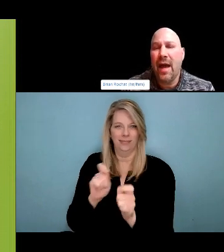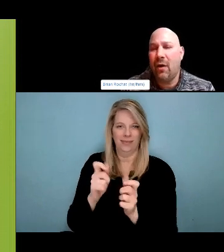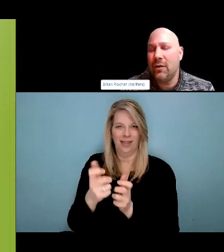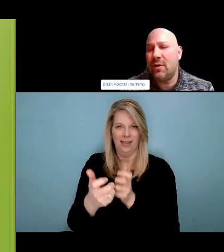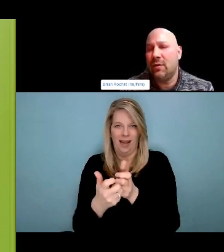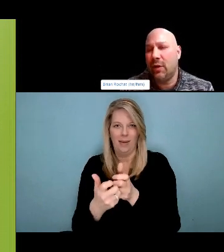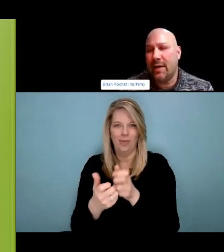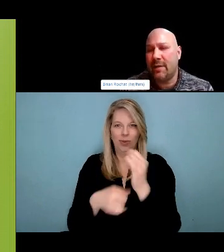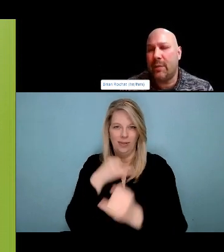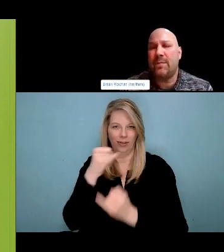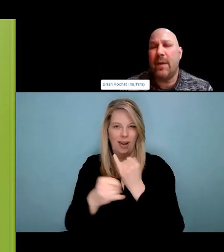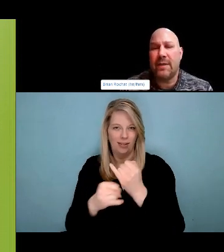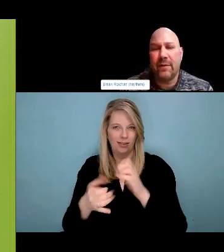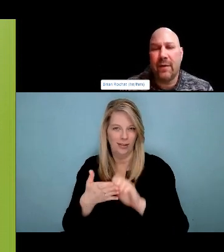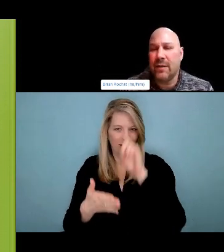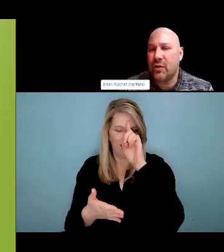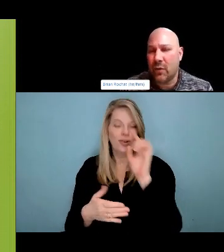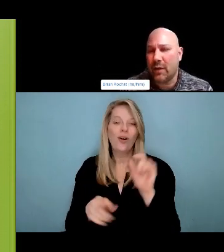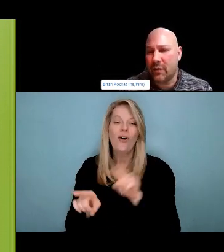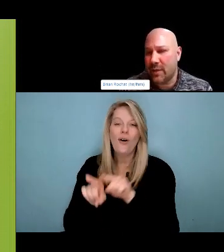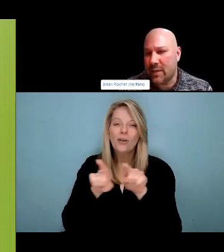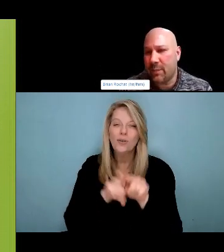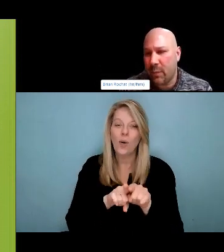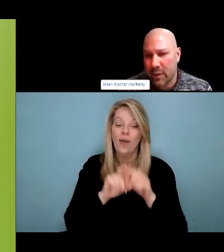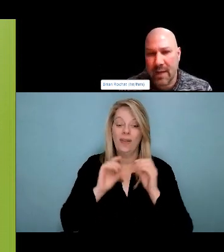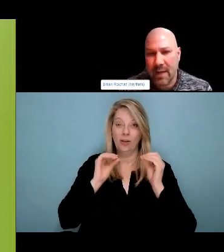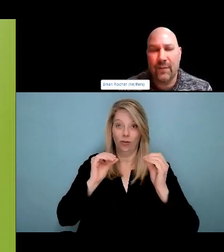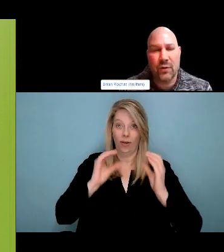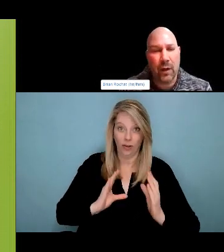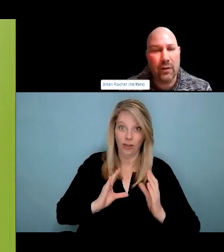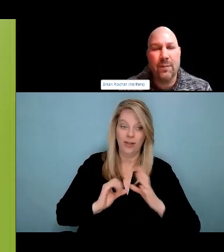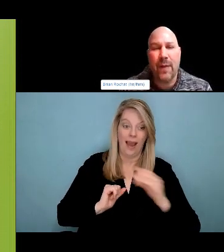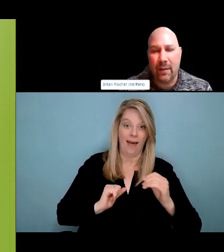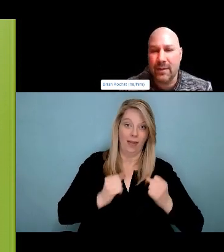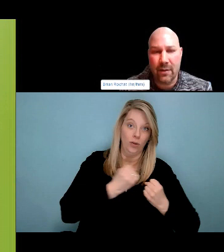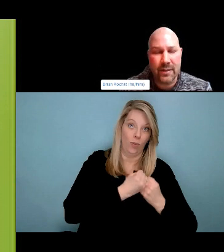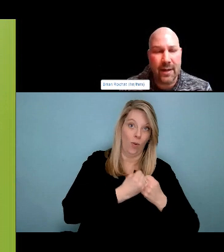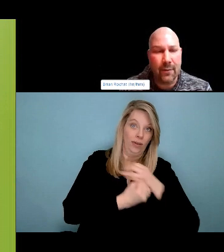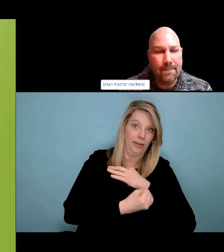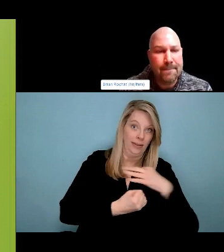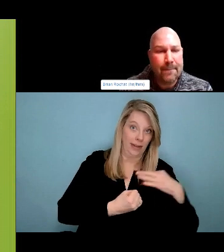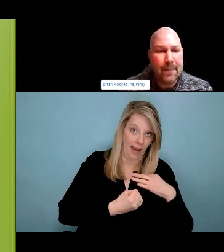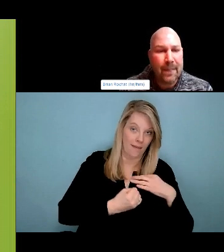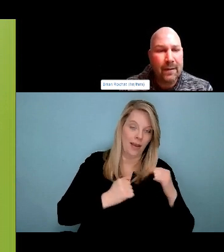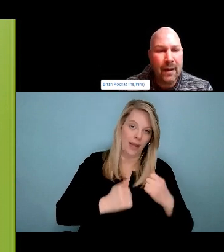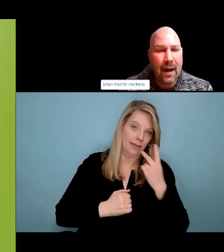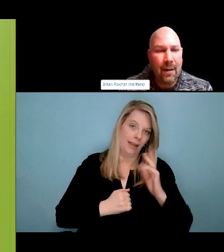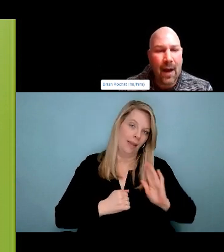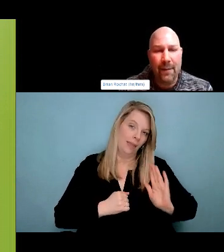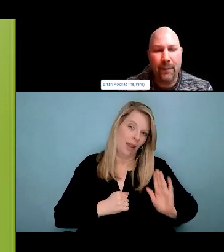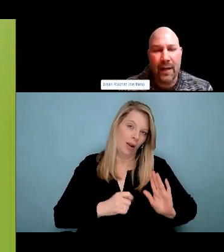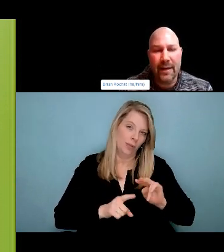Sorry, let me see if it's gonna load up here. Just gonna pause it and make it big for a sec. And as this video loads up, I just wanna acknowledge that this video.